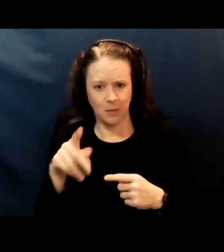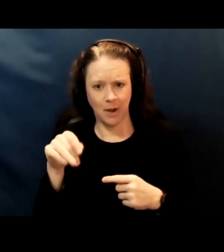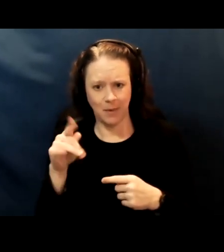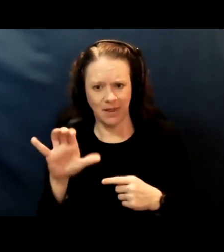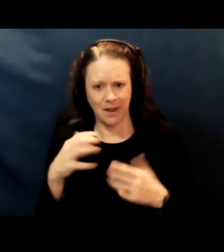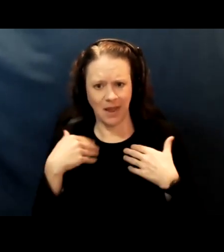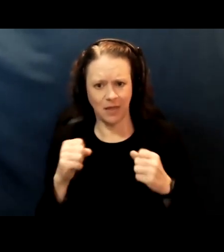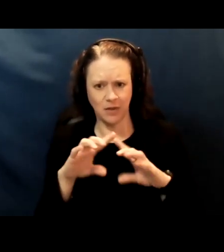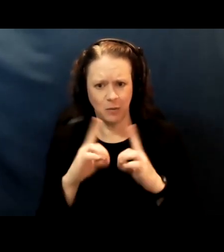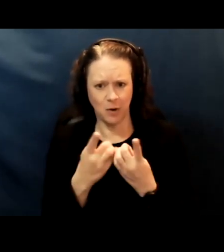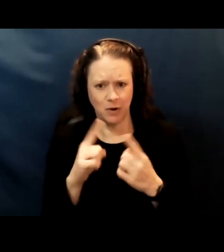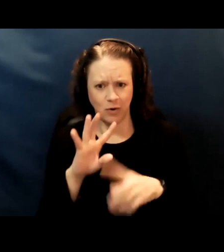to talk about transportation?